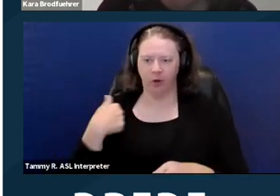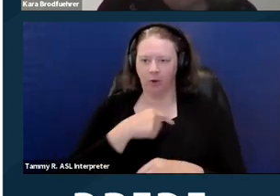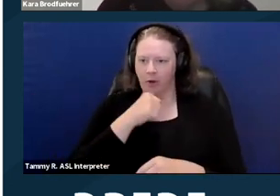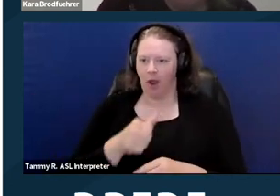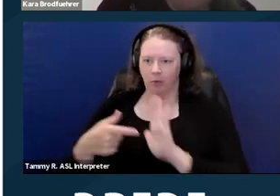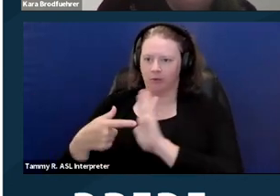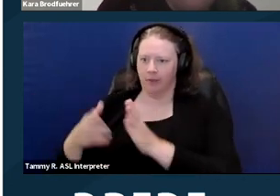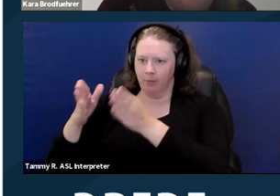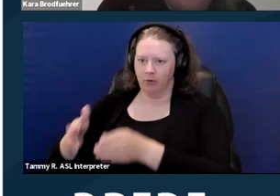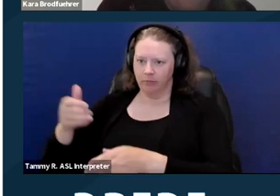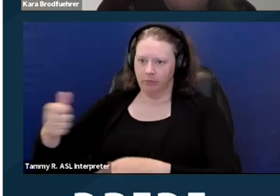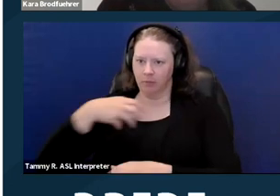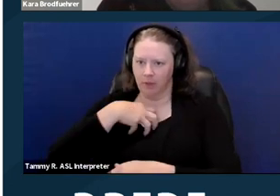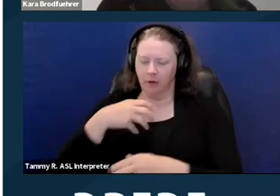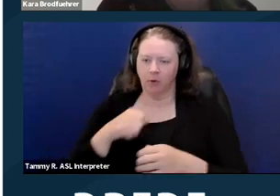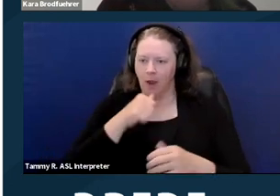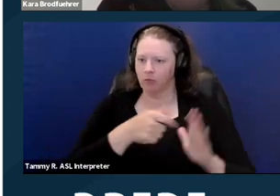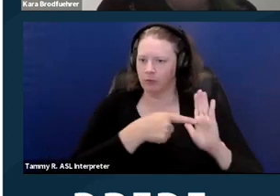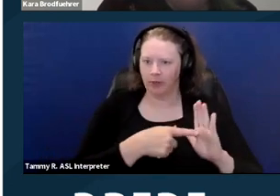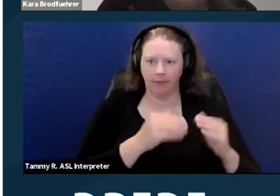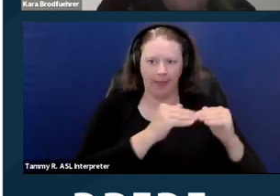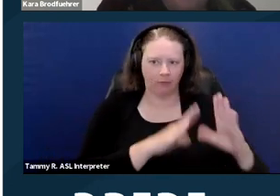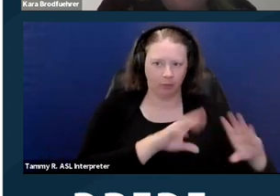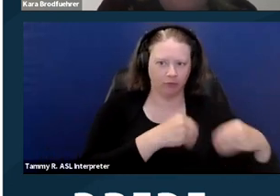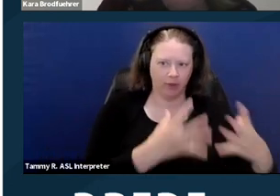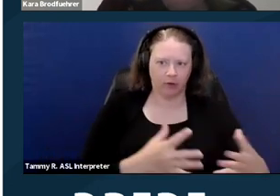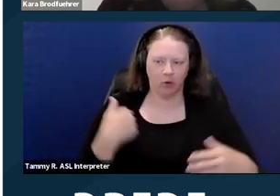we're not representing the housing provider. Our job is just to look into the facts.